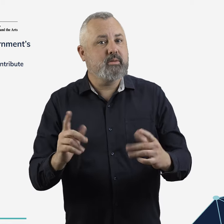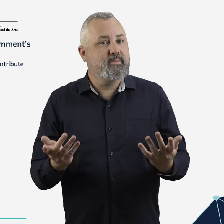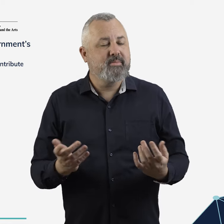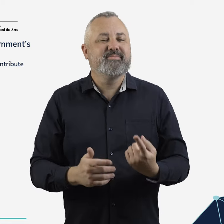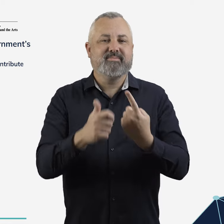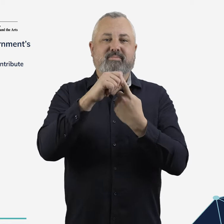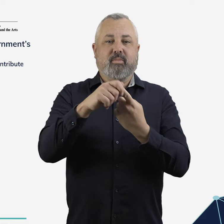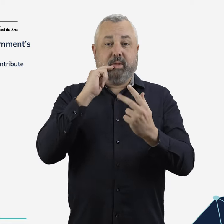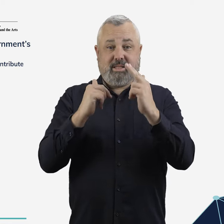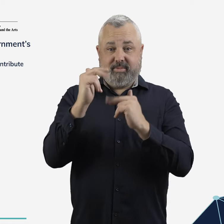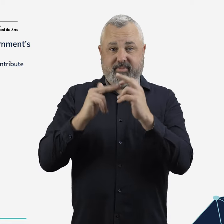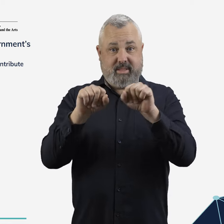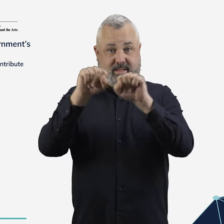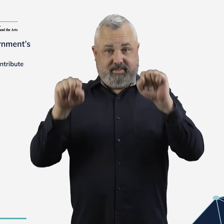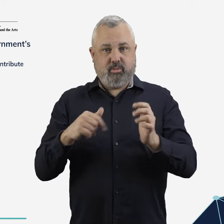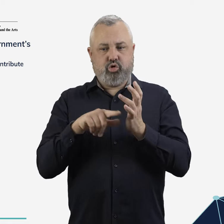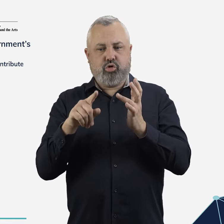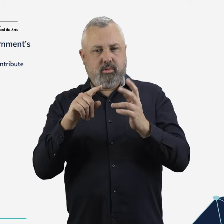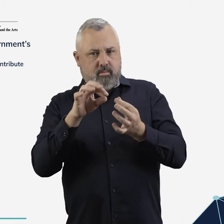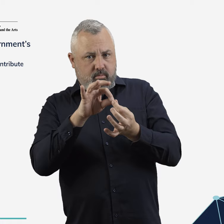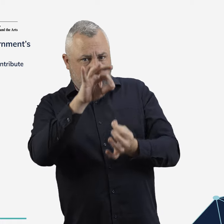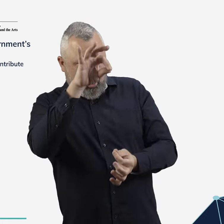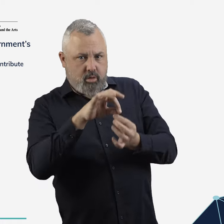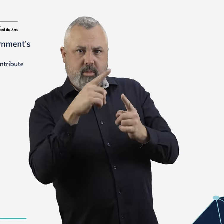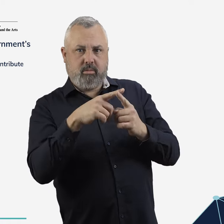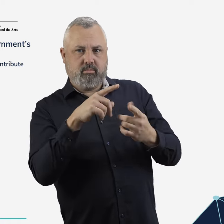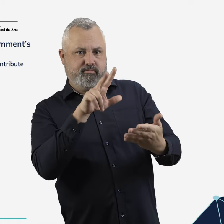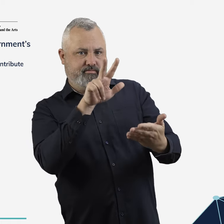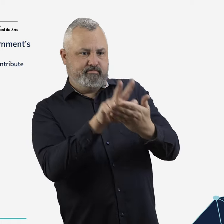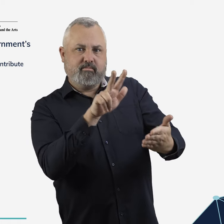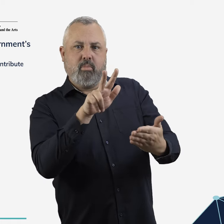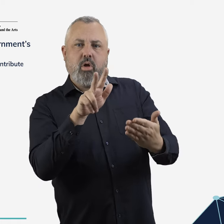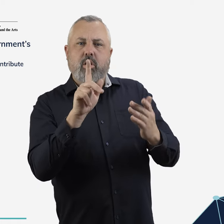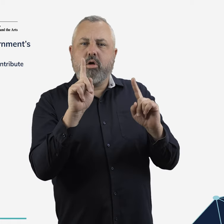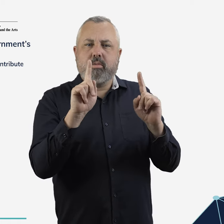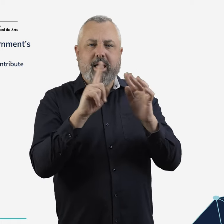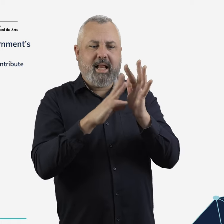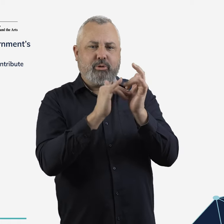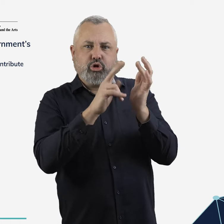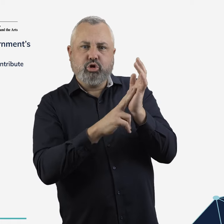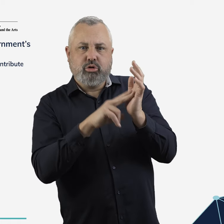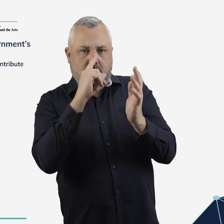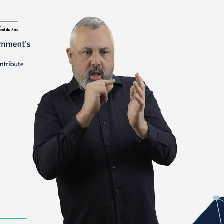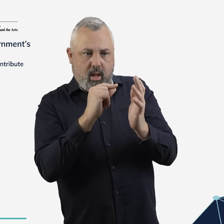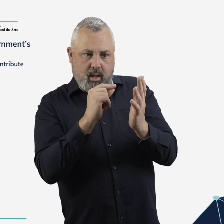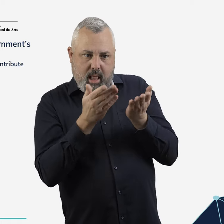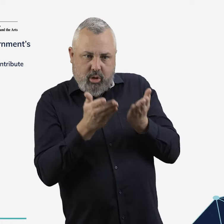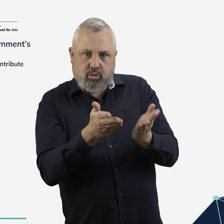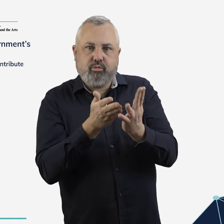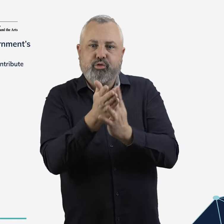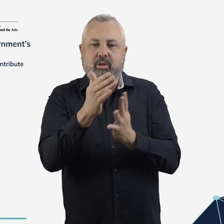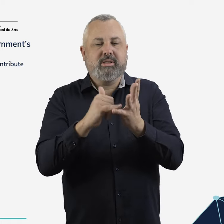Future Made in Australia Innovation Fund to support the development of nascent LCLF production technologies.